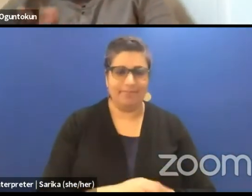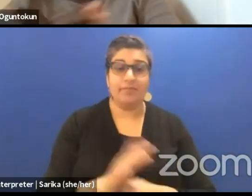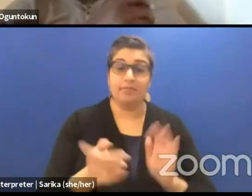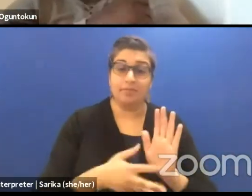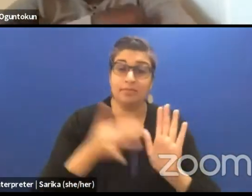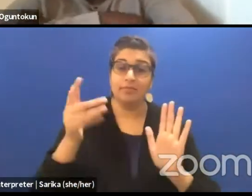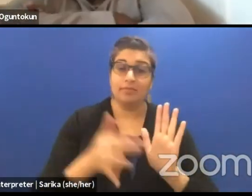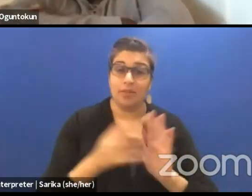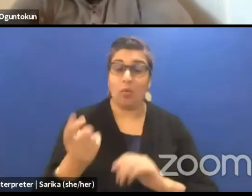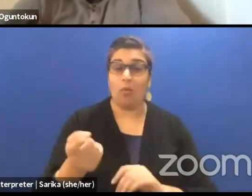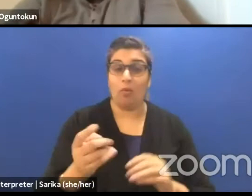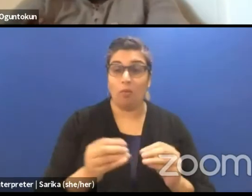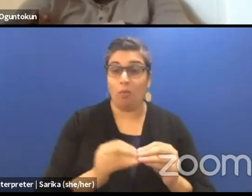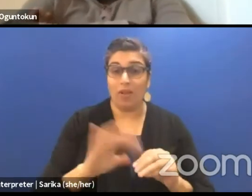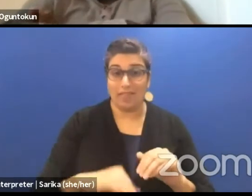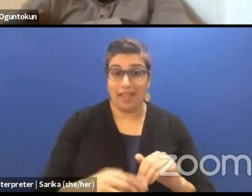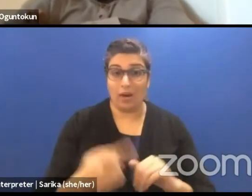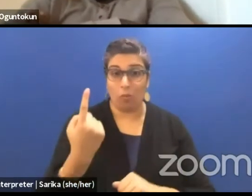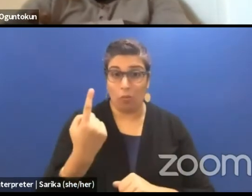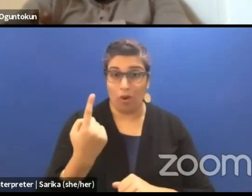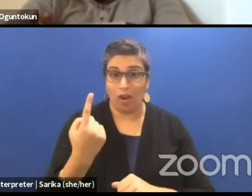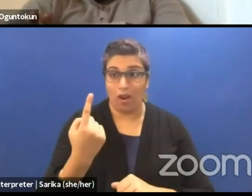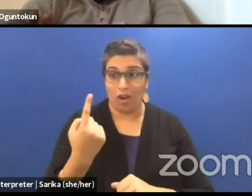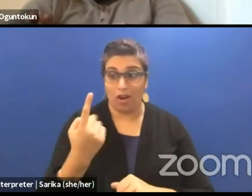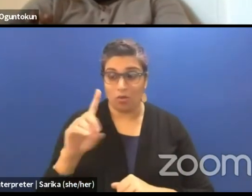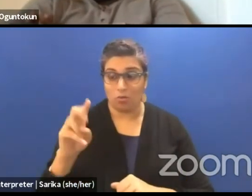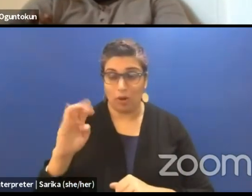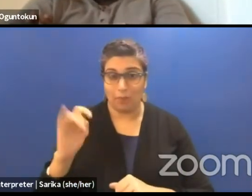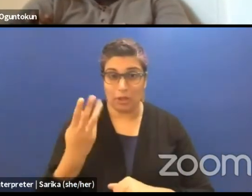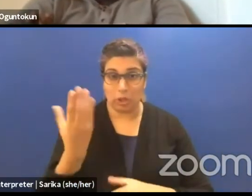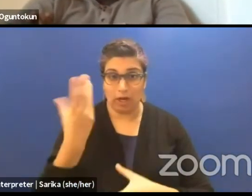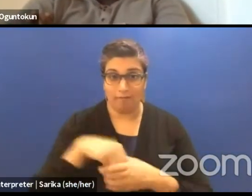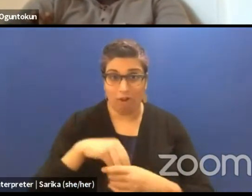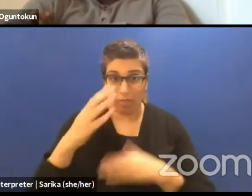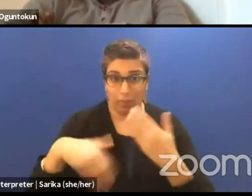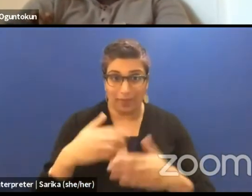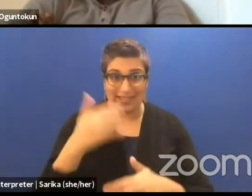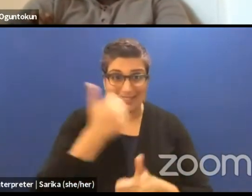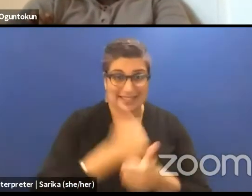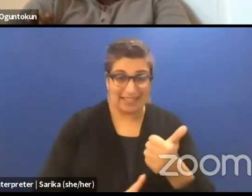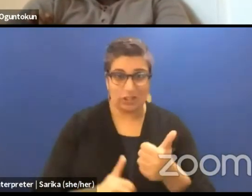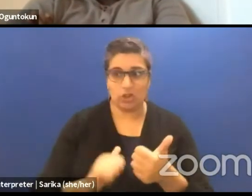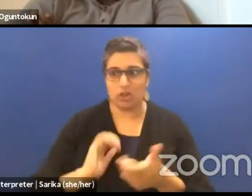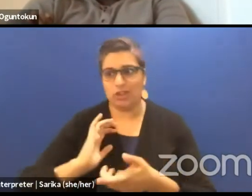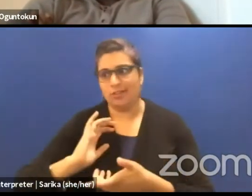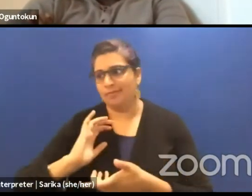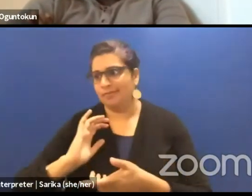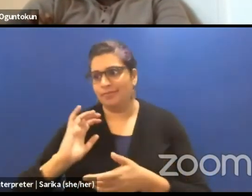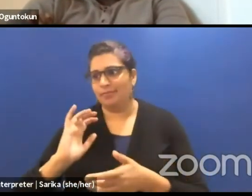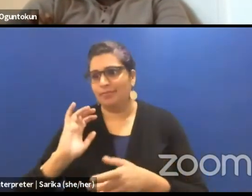more than one dramaturge involved in the process, each fulfilling a certain function.